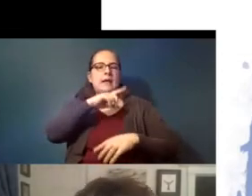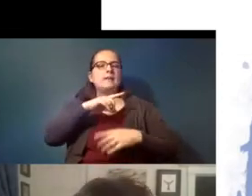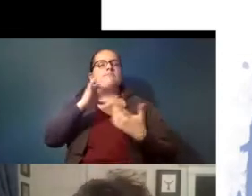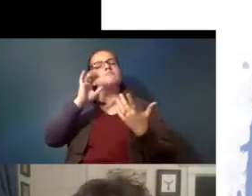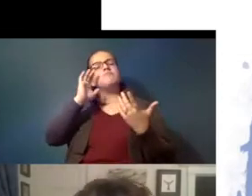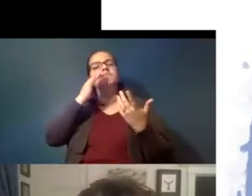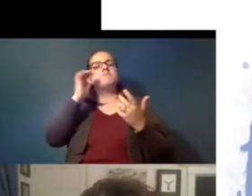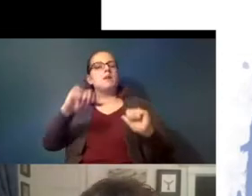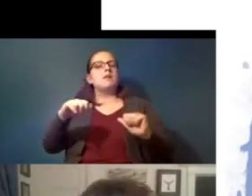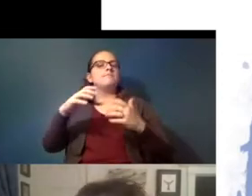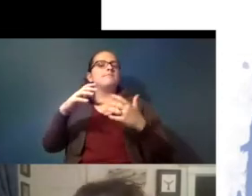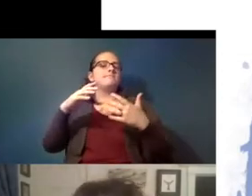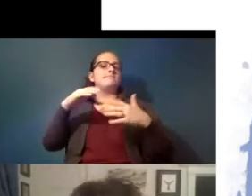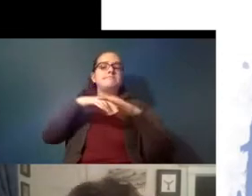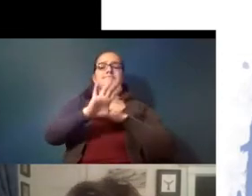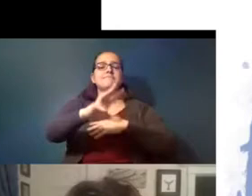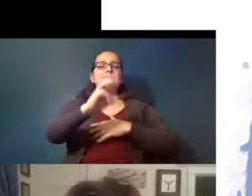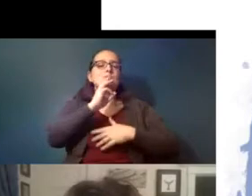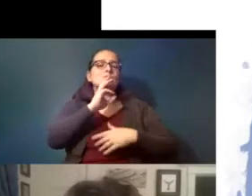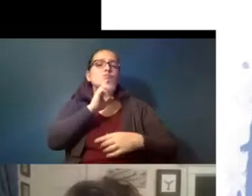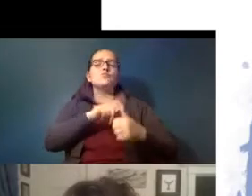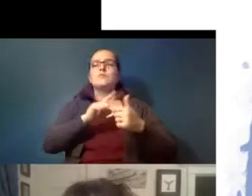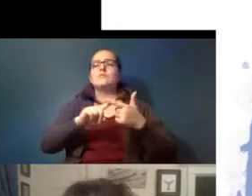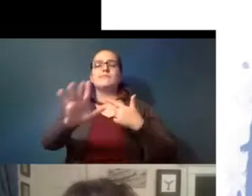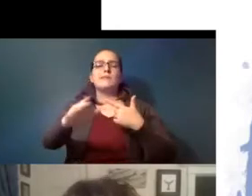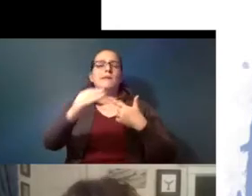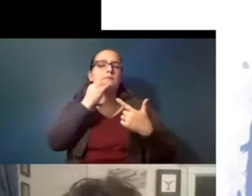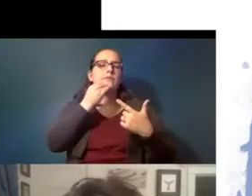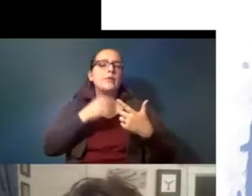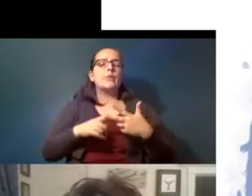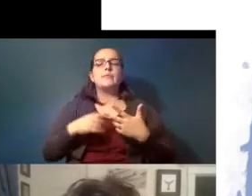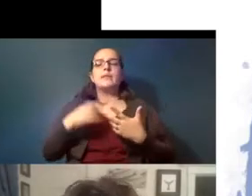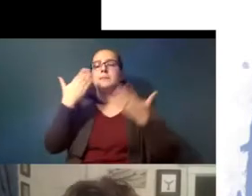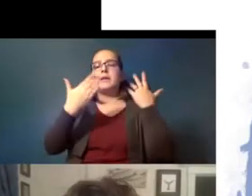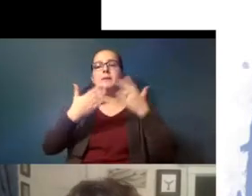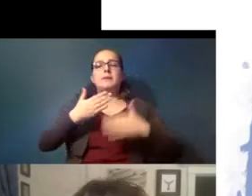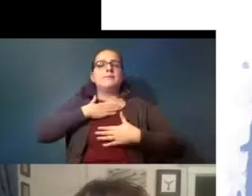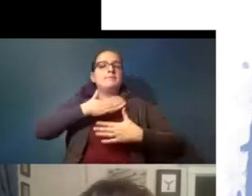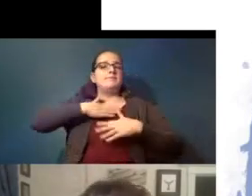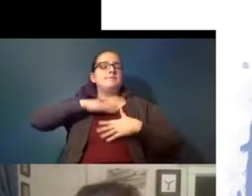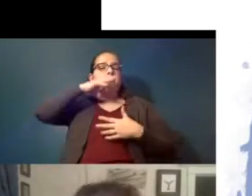in their water they can get it in their food they might inhale it and then sometimes those particles